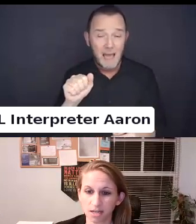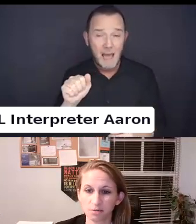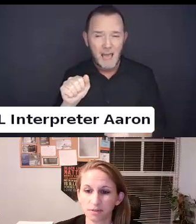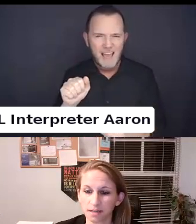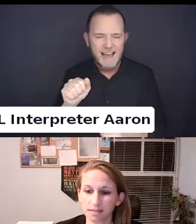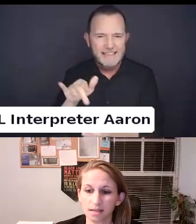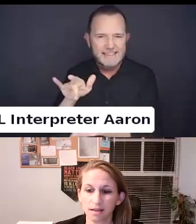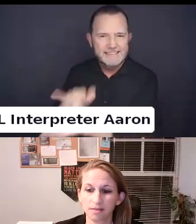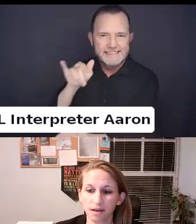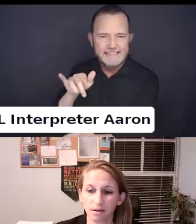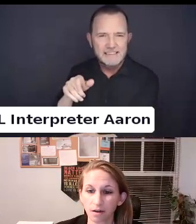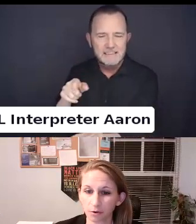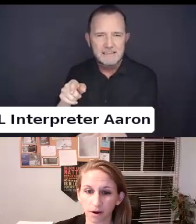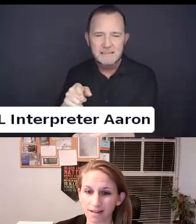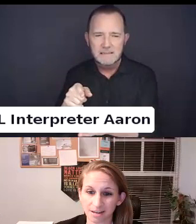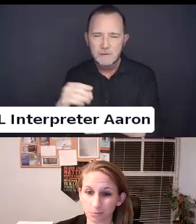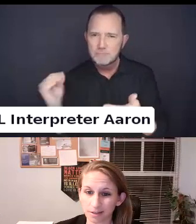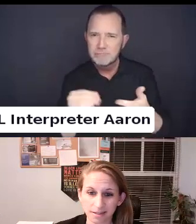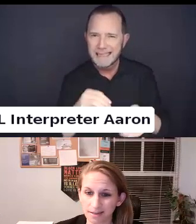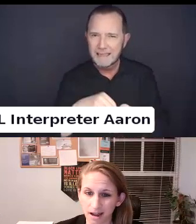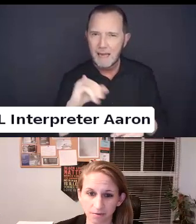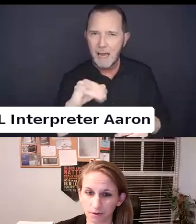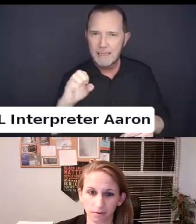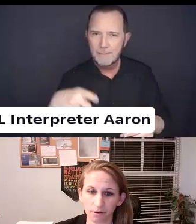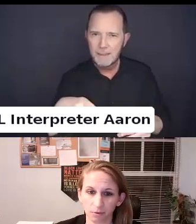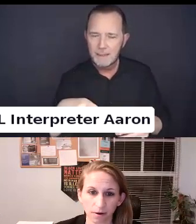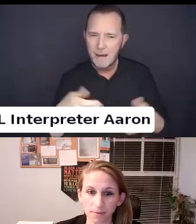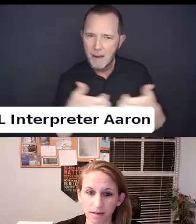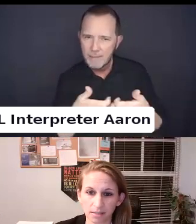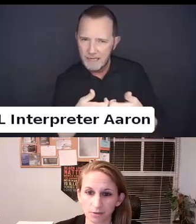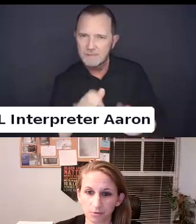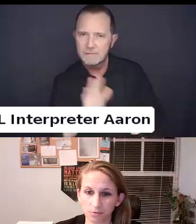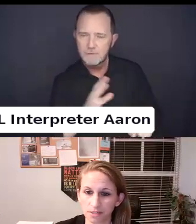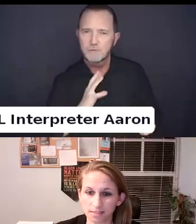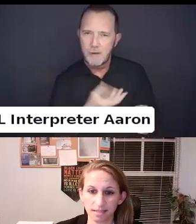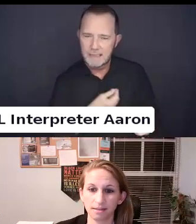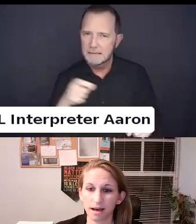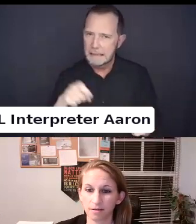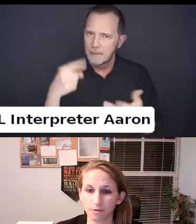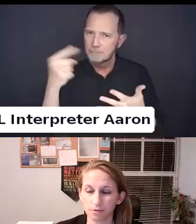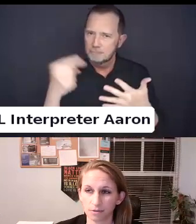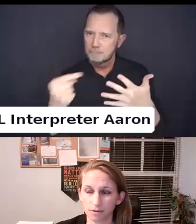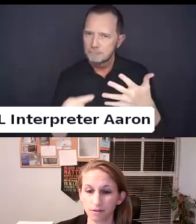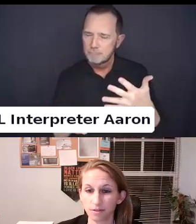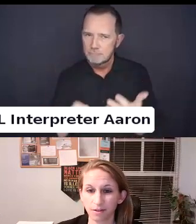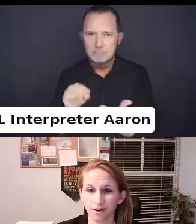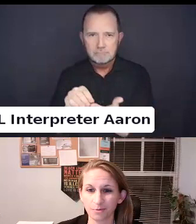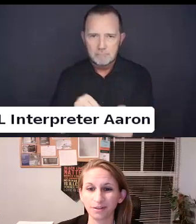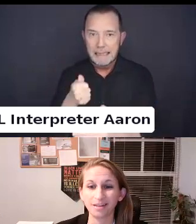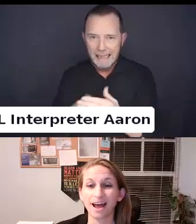education plans otherwise I really did not have a good legal remedy to seek their ability